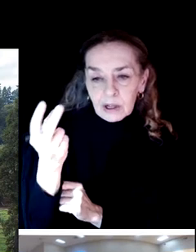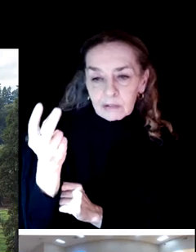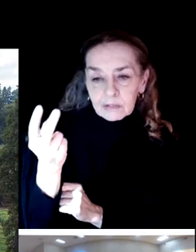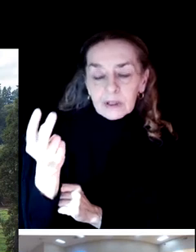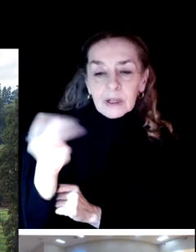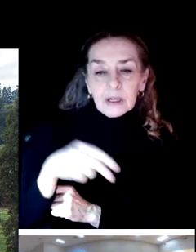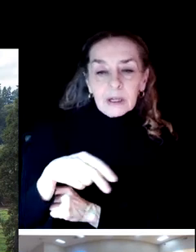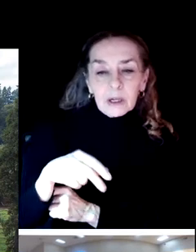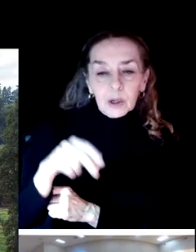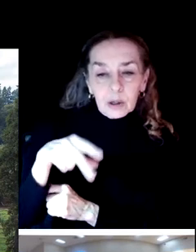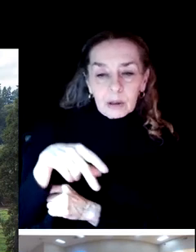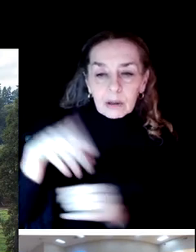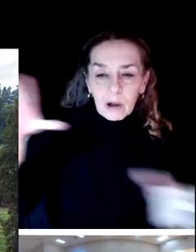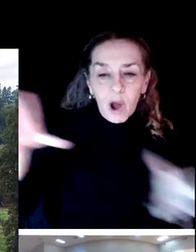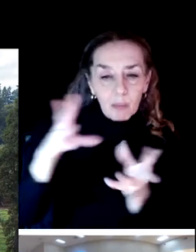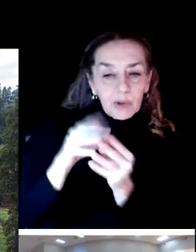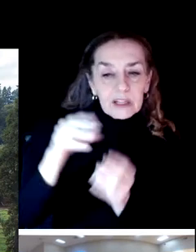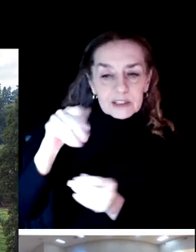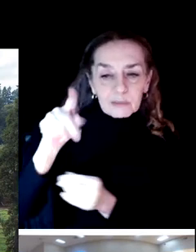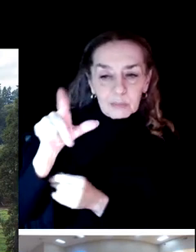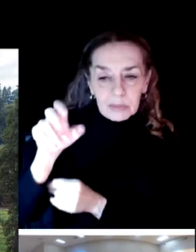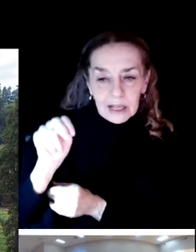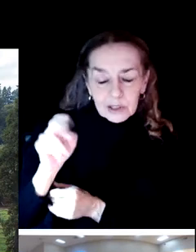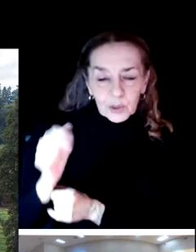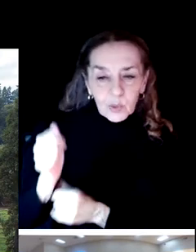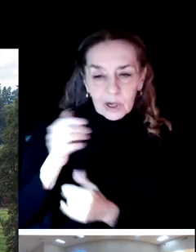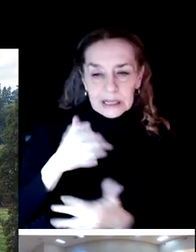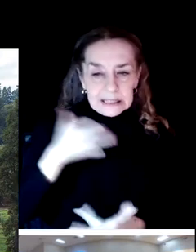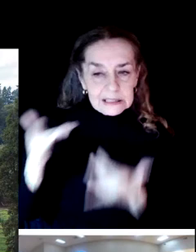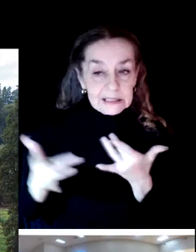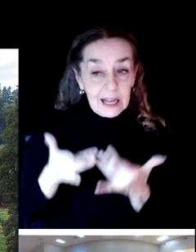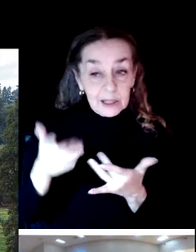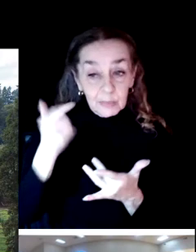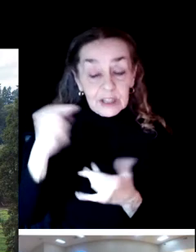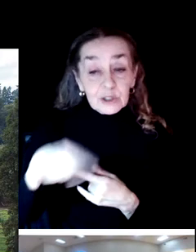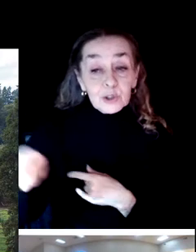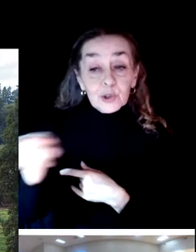So really we're excited because you get to help shape what you want your park district